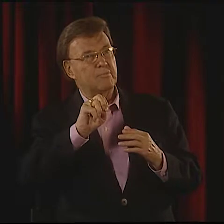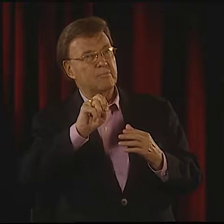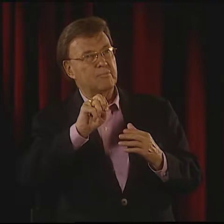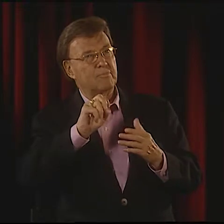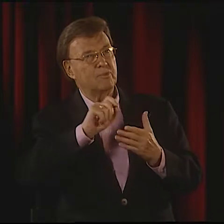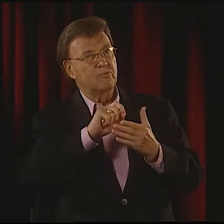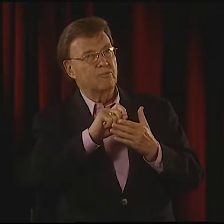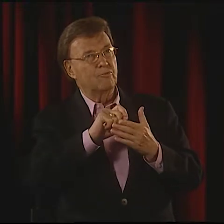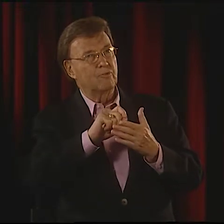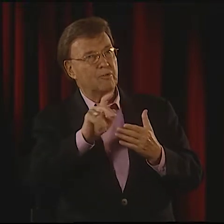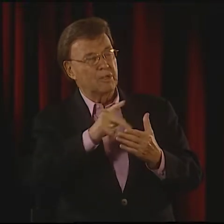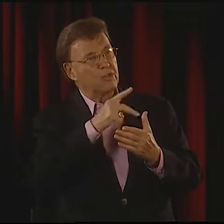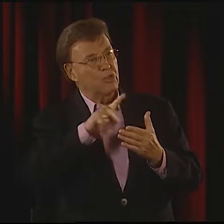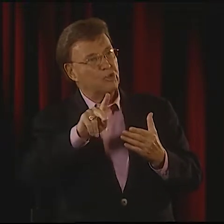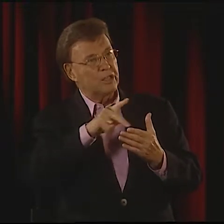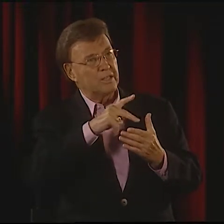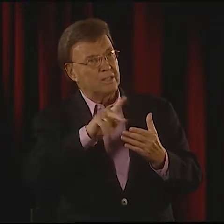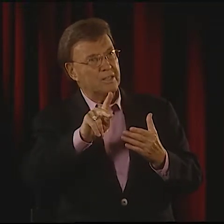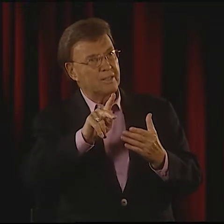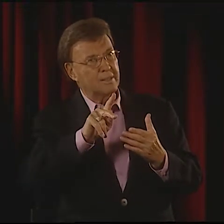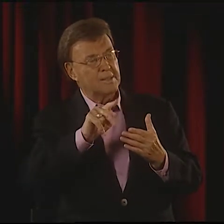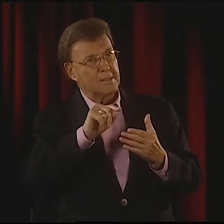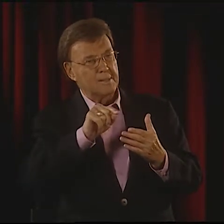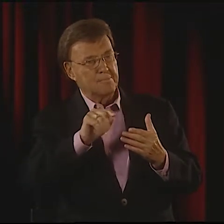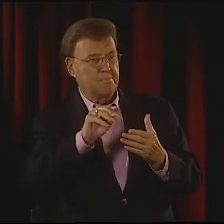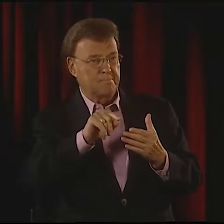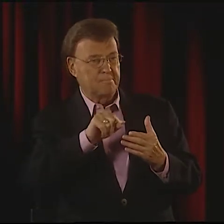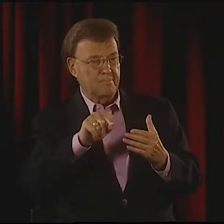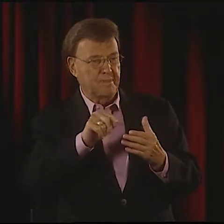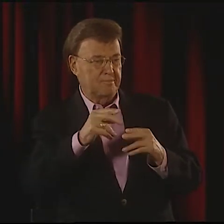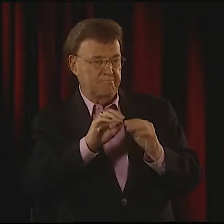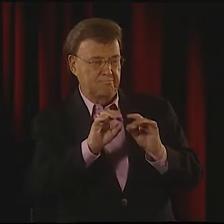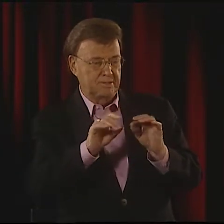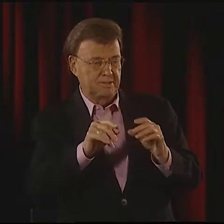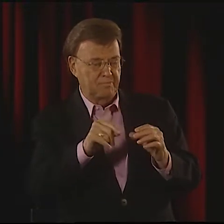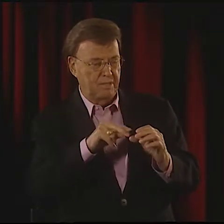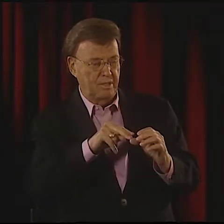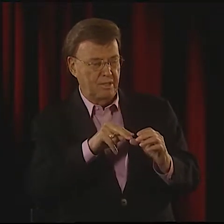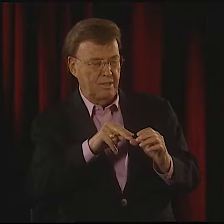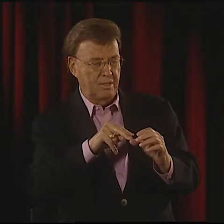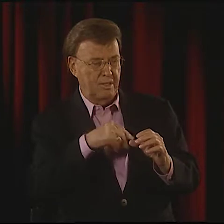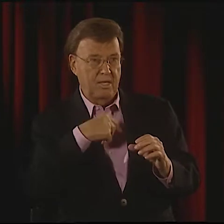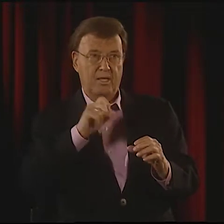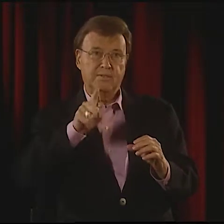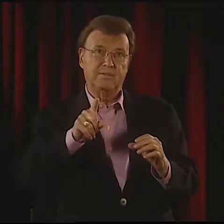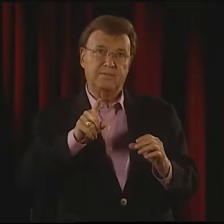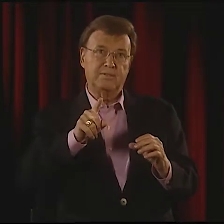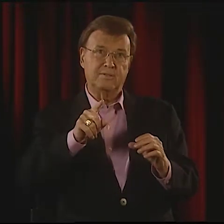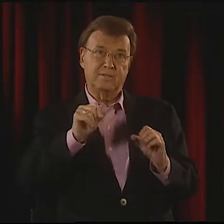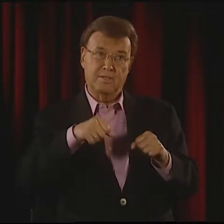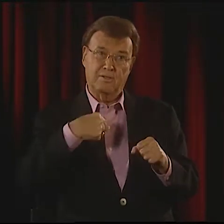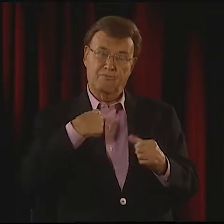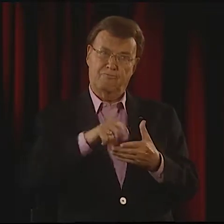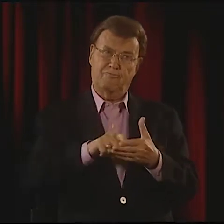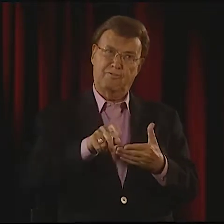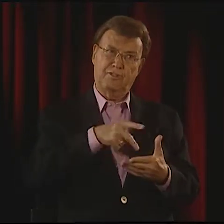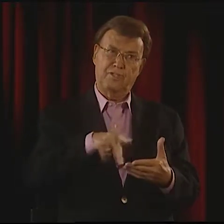AND IT SAID, "CREATIVE POETRY," AND SOME OTHER THINGS ON THE INSCRIPTION, AND I ASKED HIM,